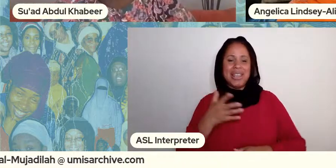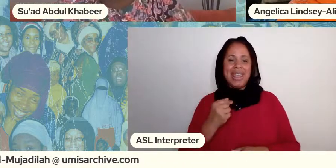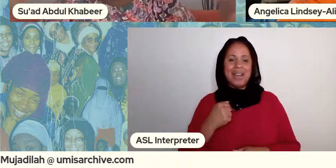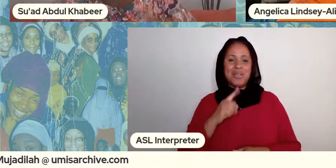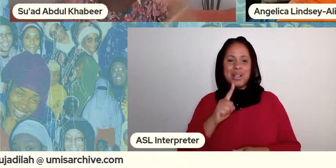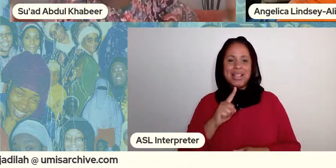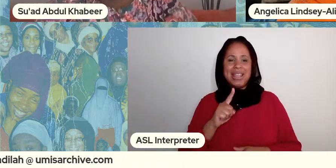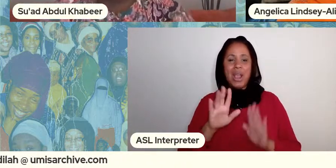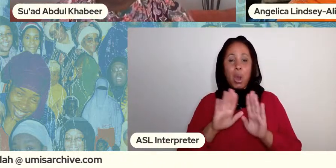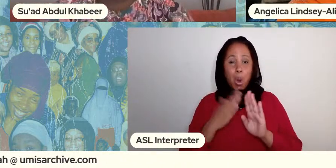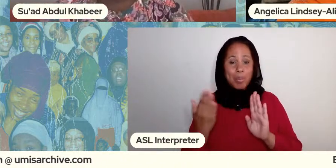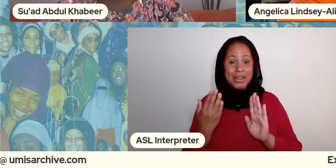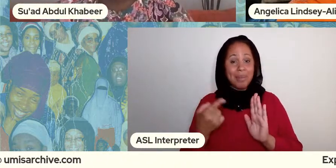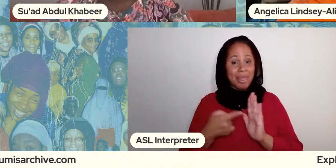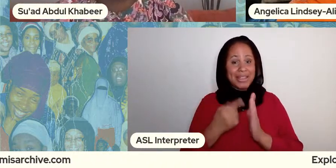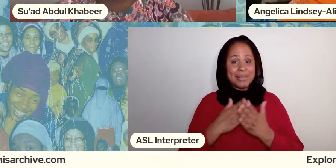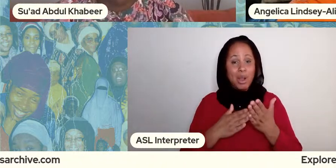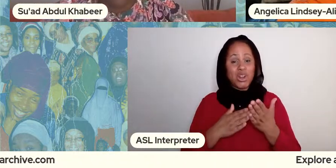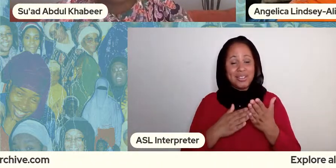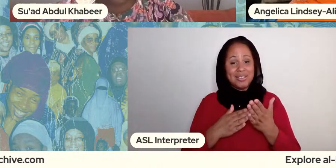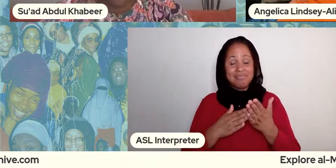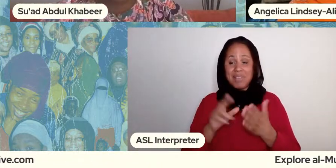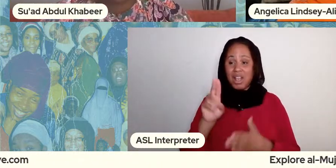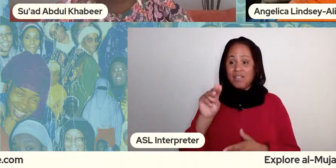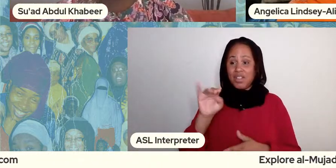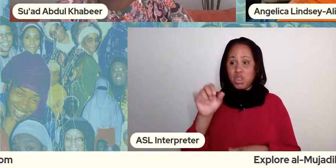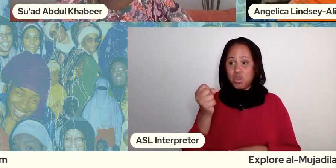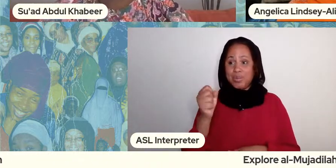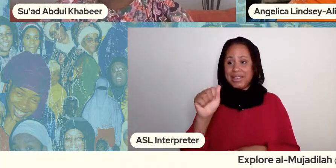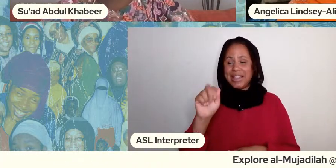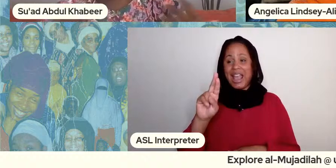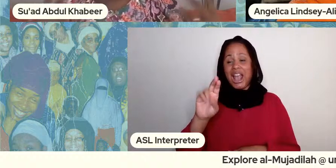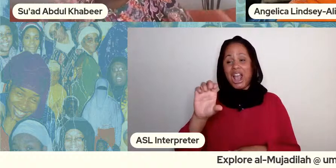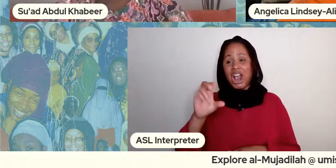opening up this part the right of umi's archive to the world right which is just as important as